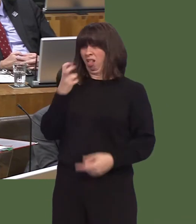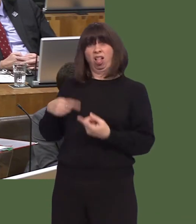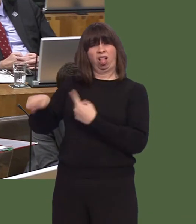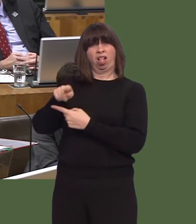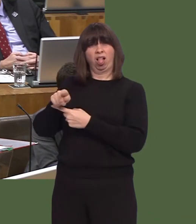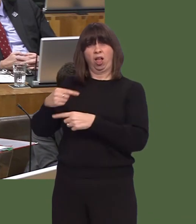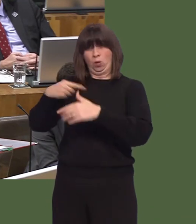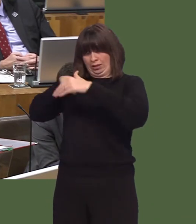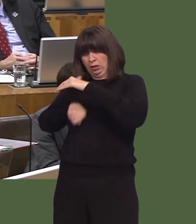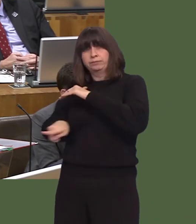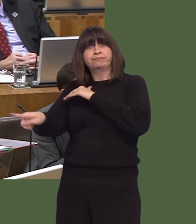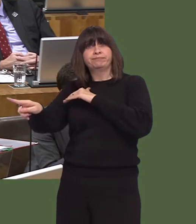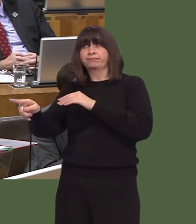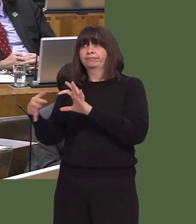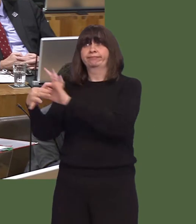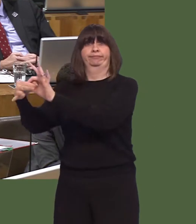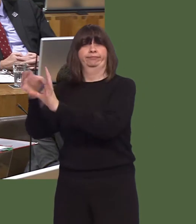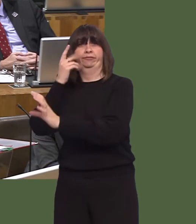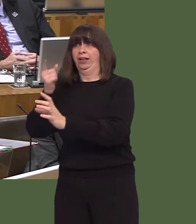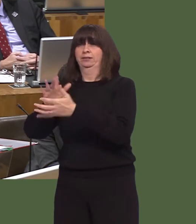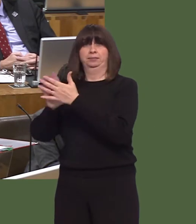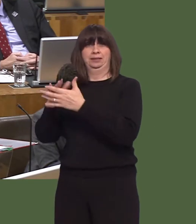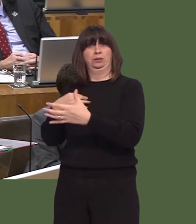with it, we export 60 per cent of our exports to it.